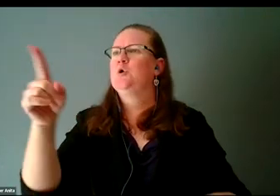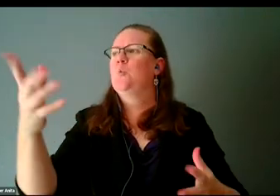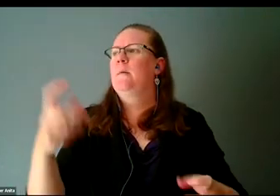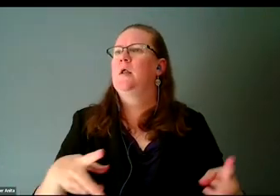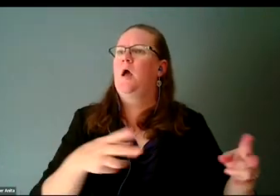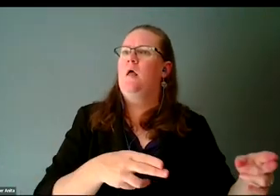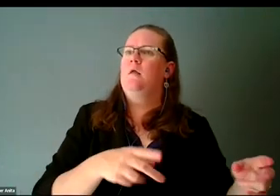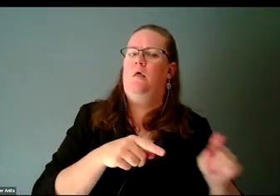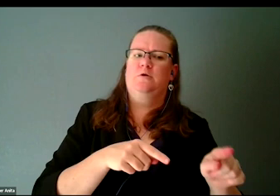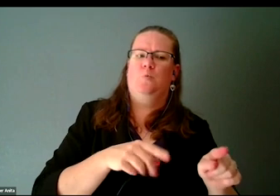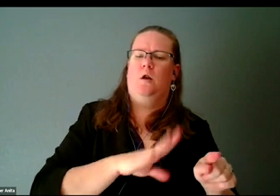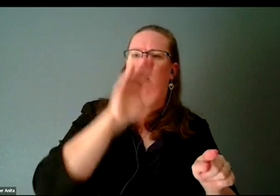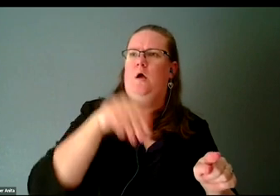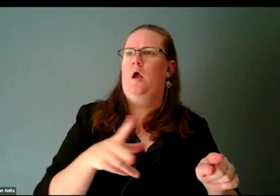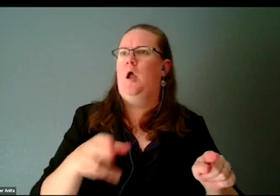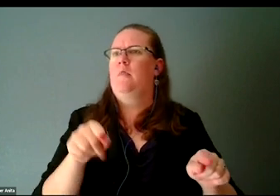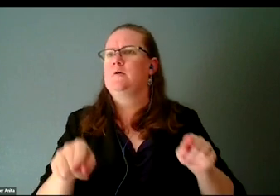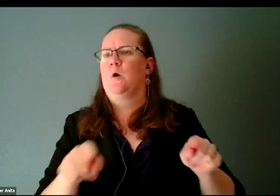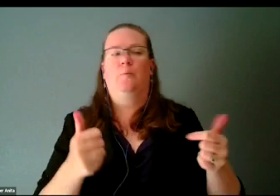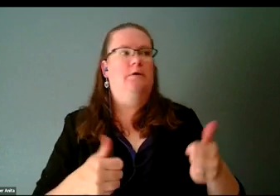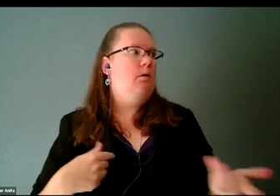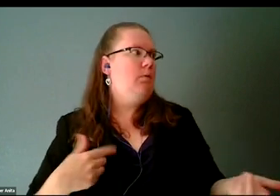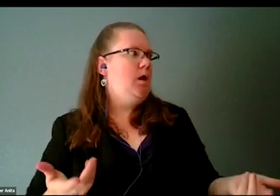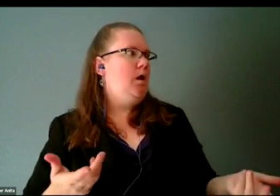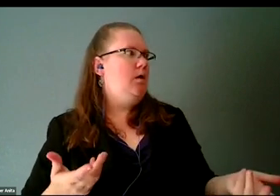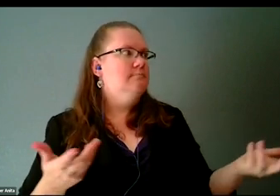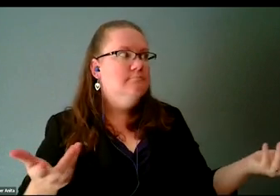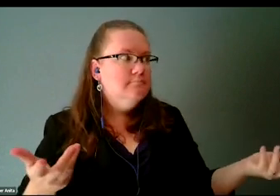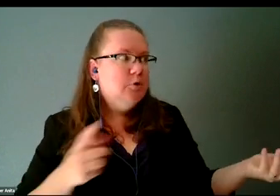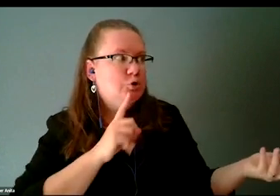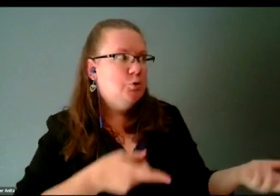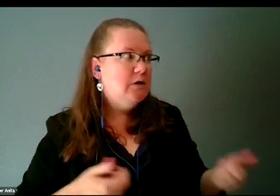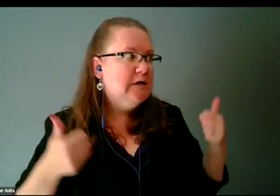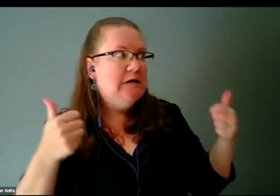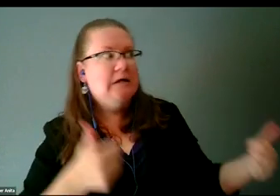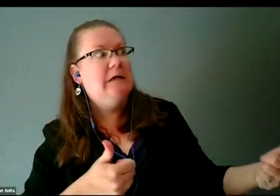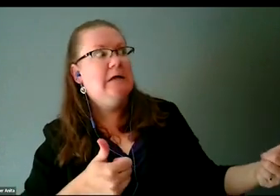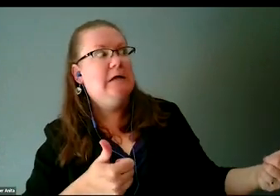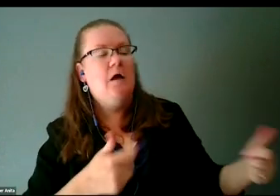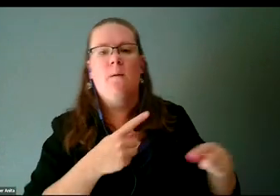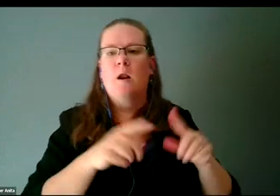I would go, "Sure." Then I'd leave the session with no music because he ended up cutting everything and I didn't know